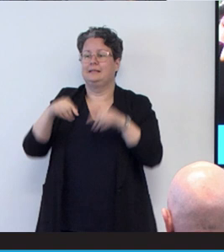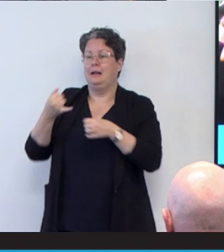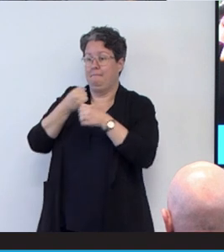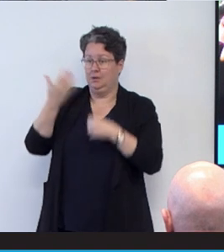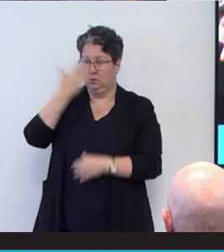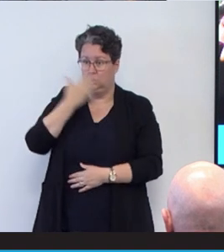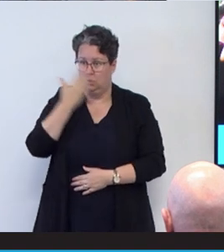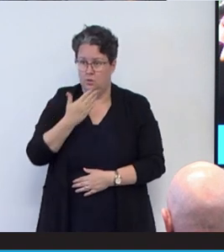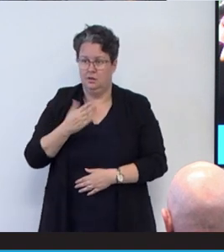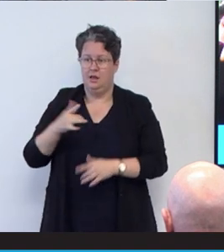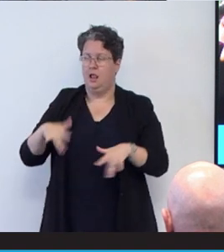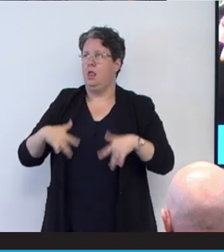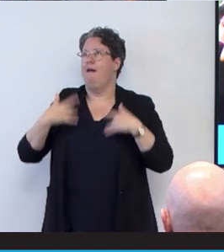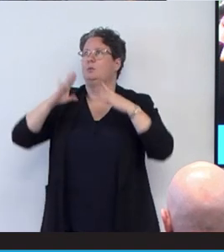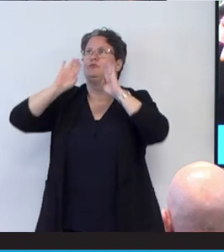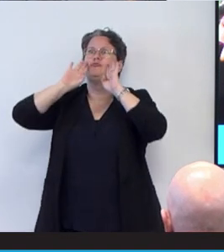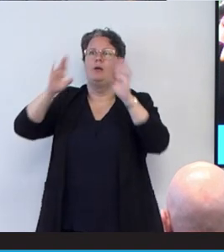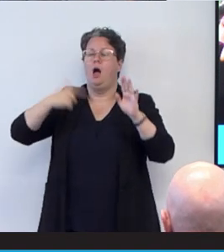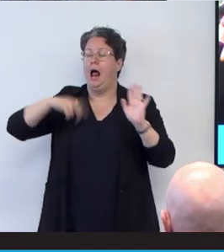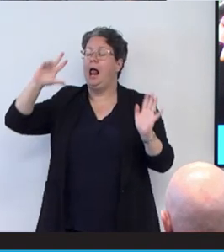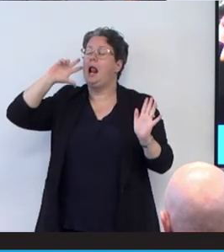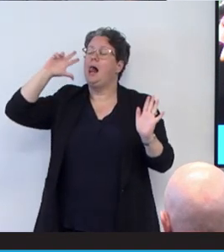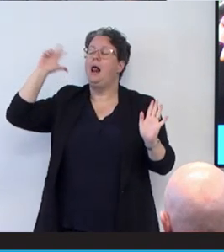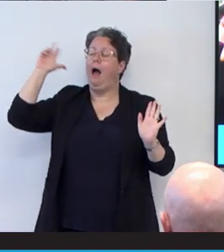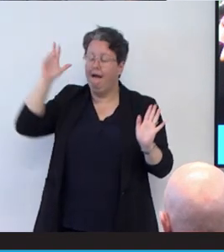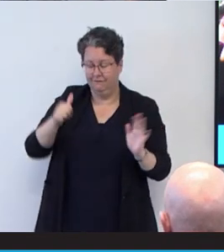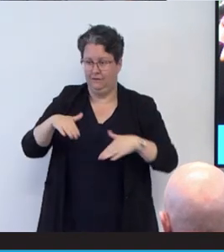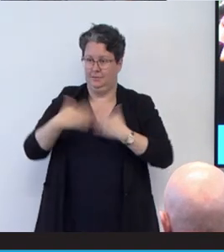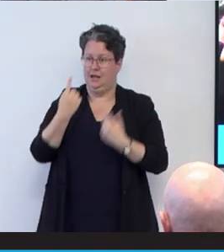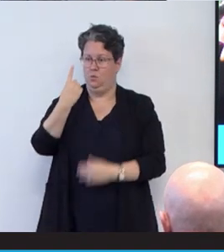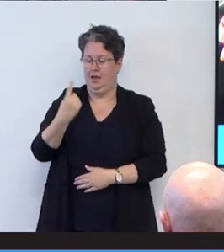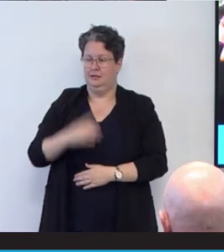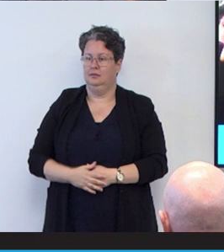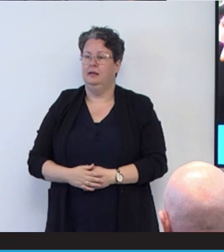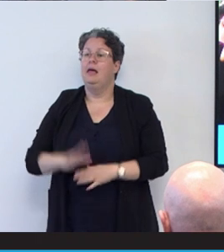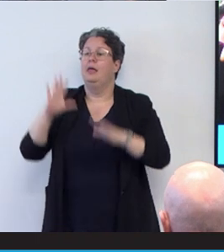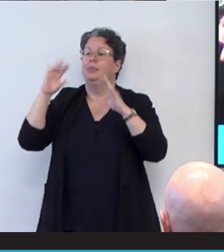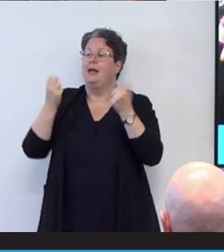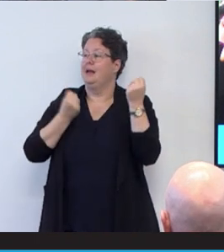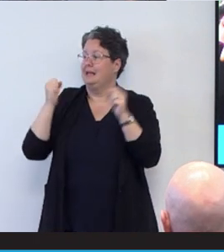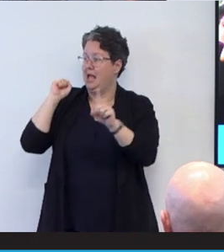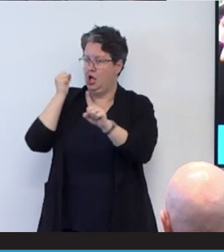was incredible. I loved it from day one, but I had a car accident. It's coming up to 14 years